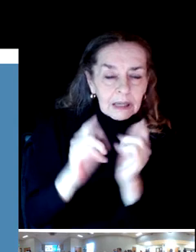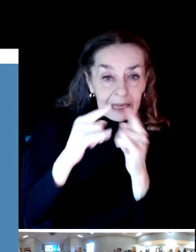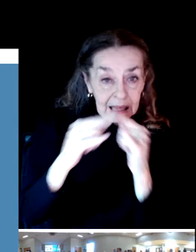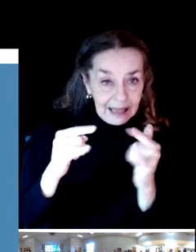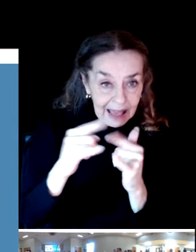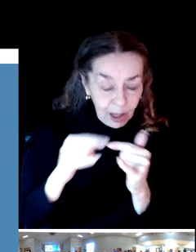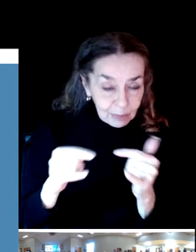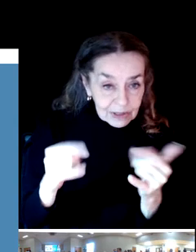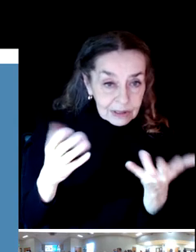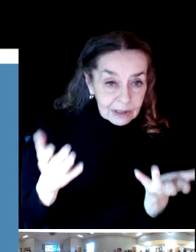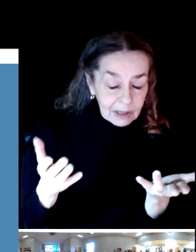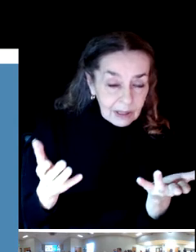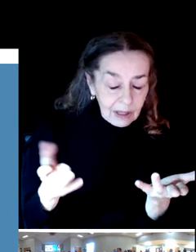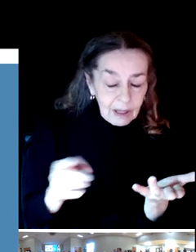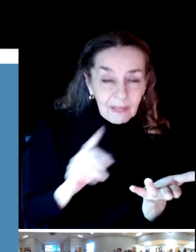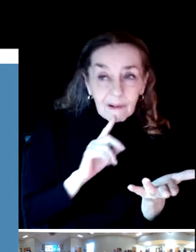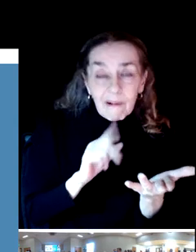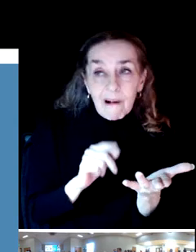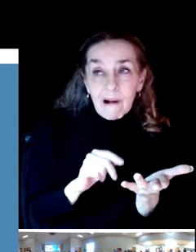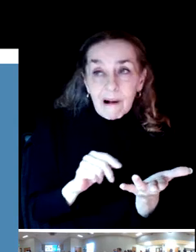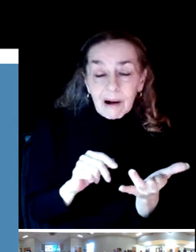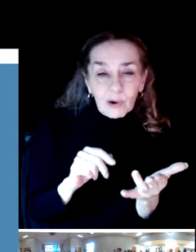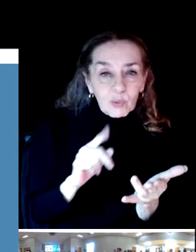are tremendous waiting lists.